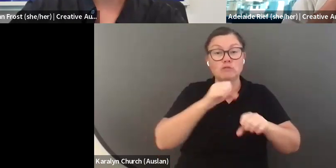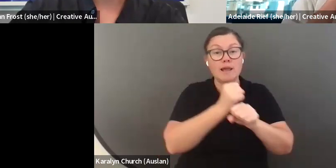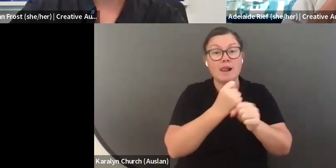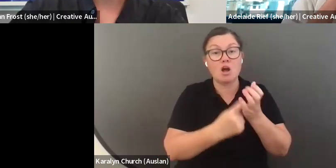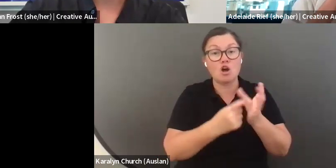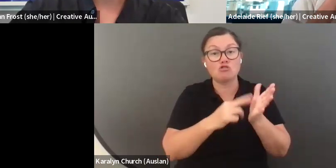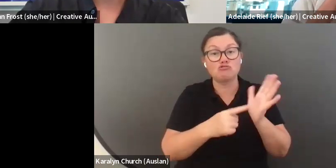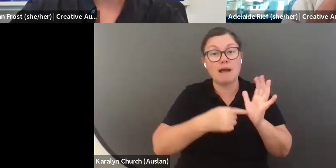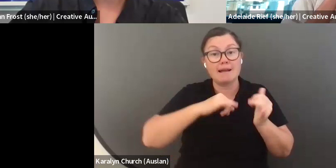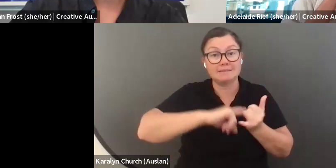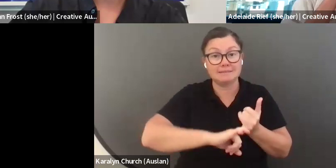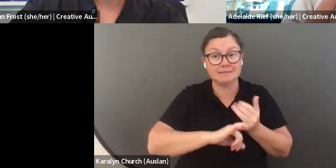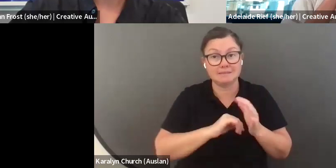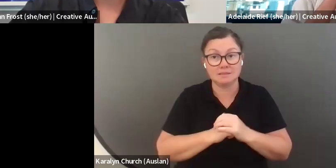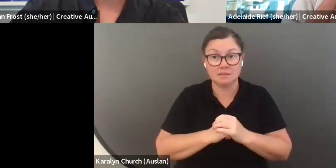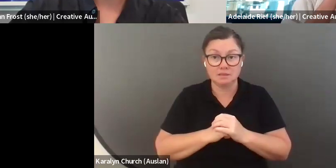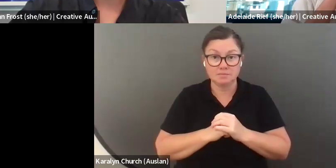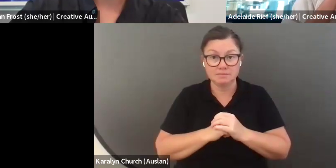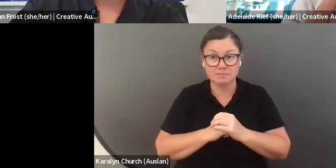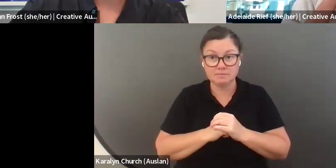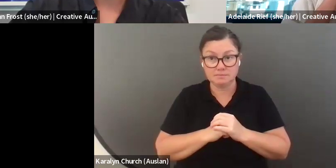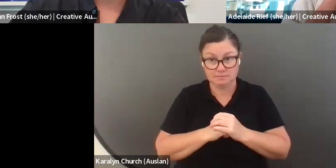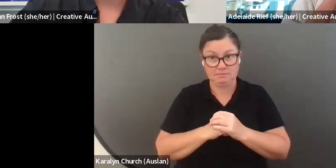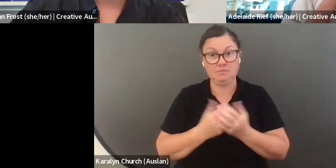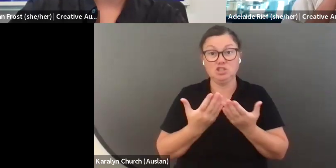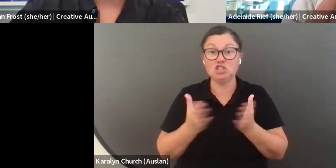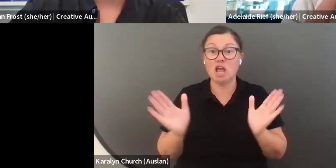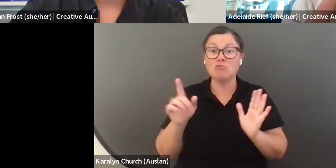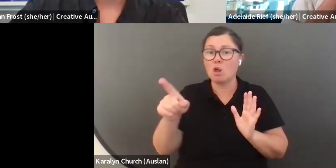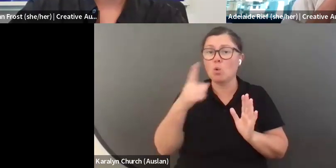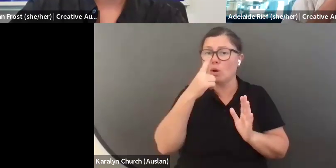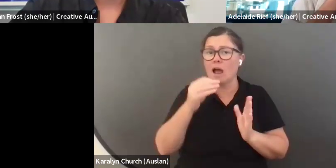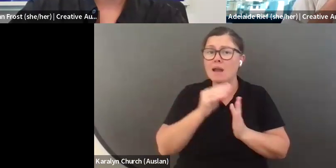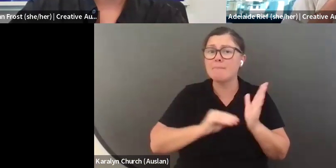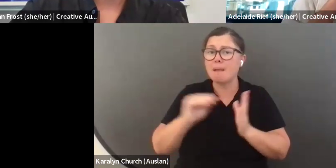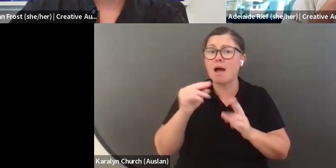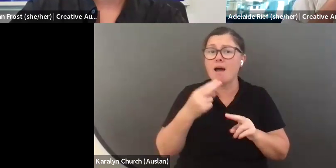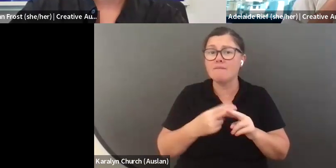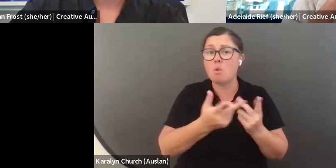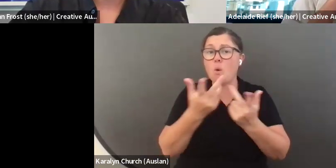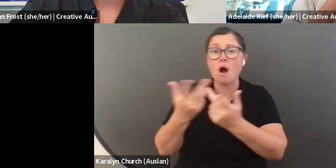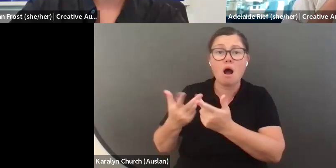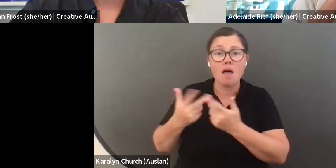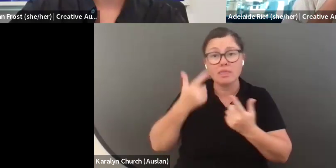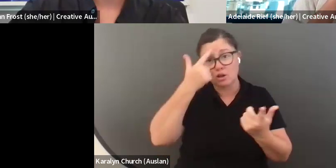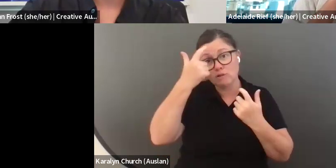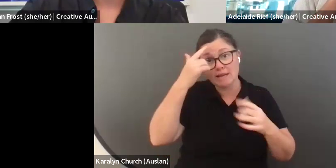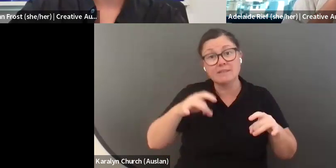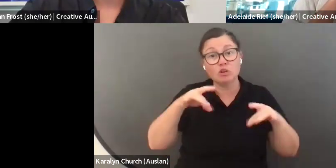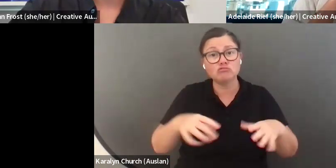will go to some questions in the Q&A now. I have a question here about applying for other grants that Creative